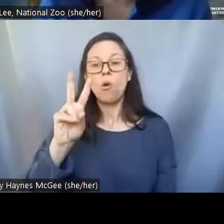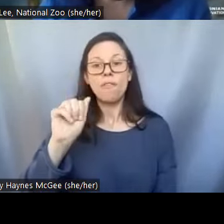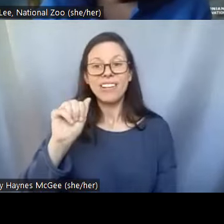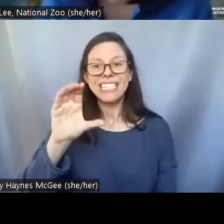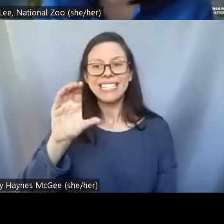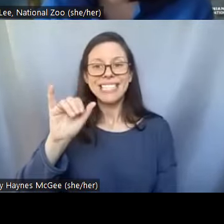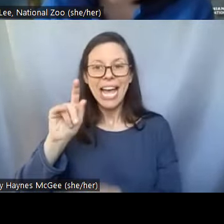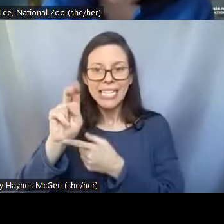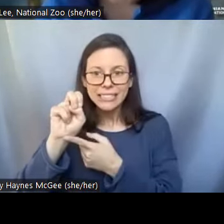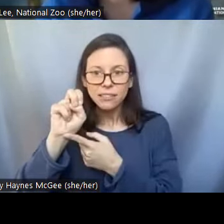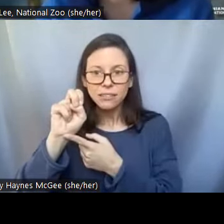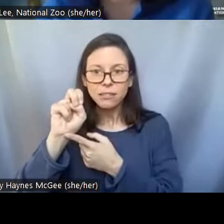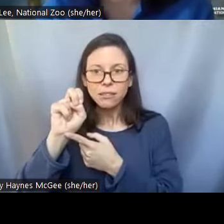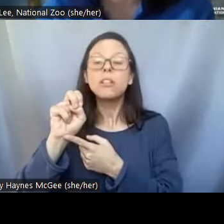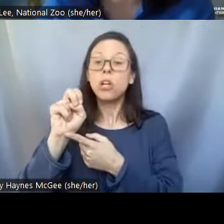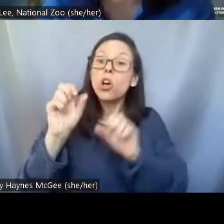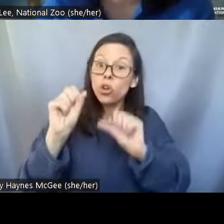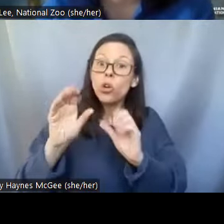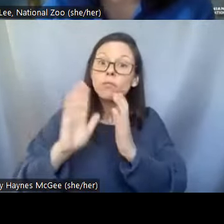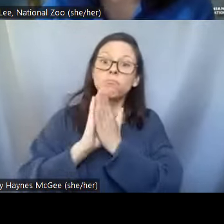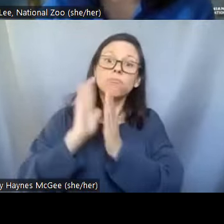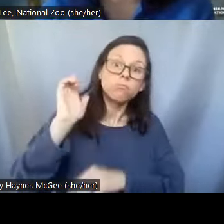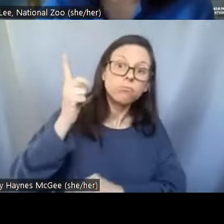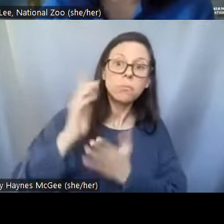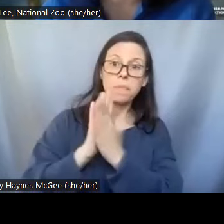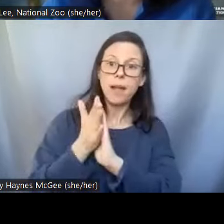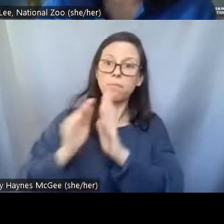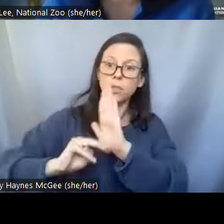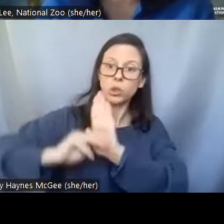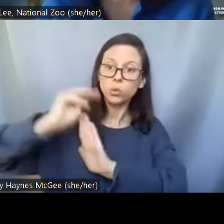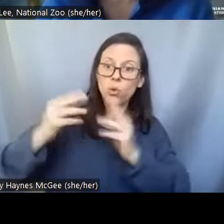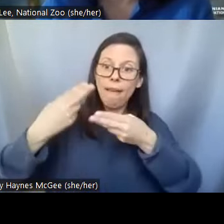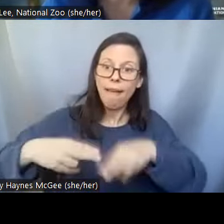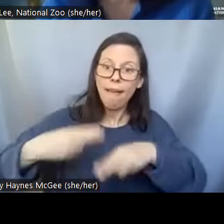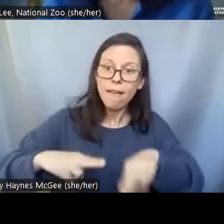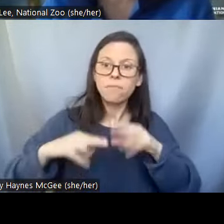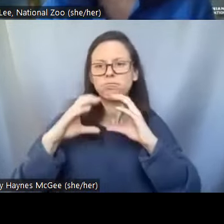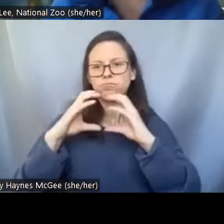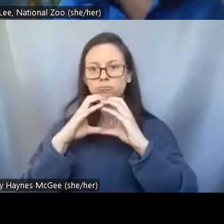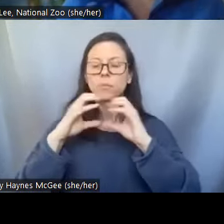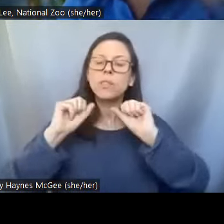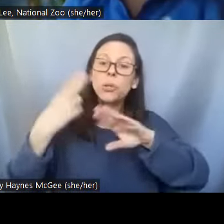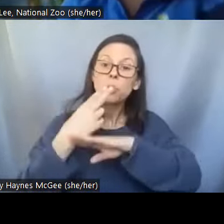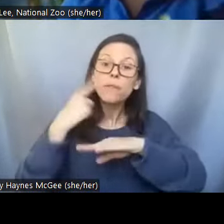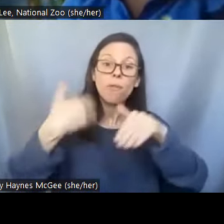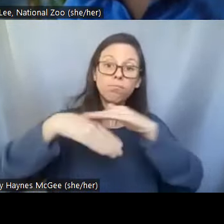develop into mature eggs that we can use for breathing purposes or research purposes.